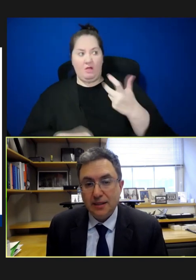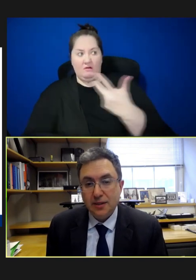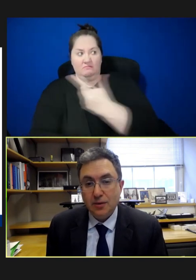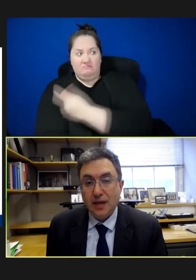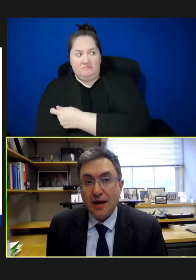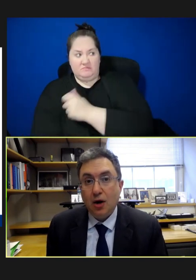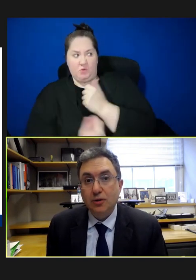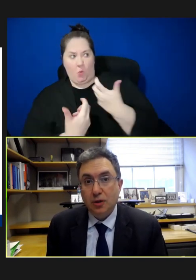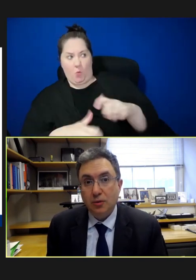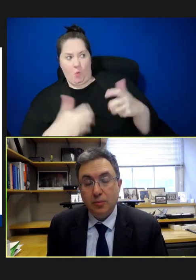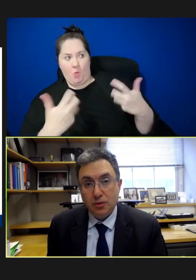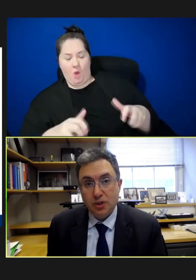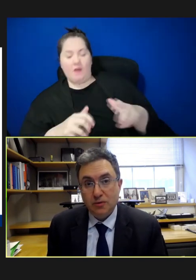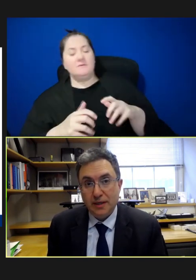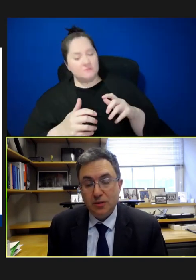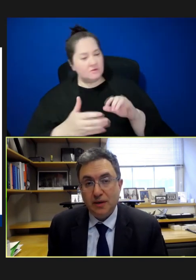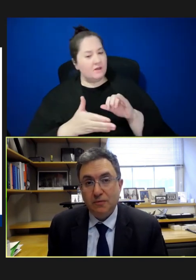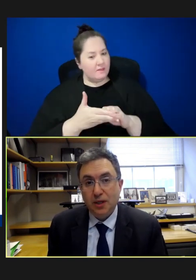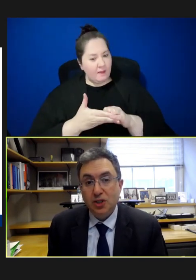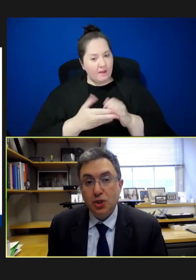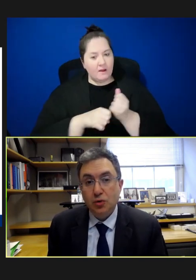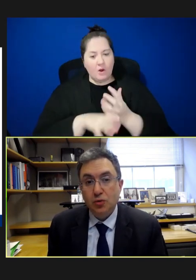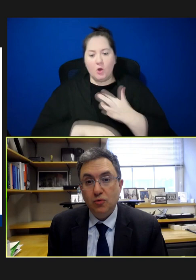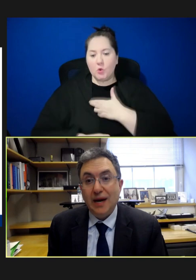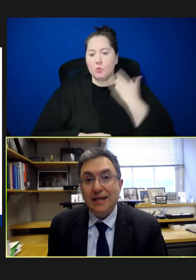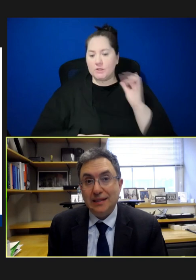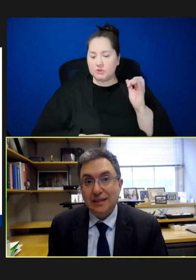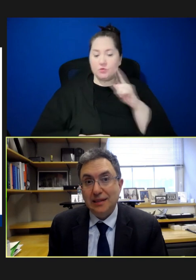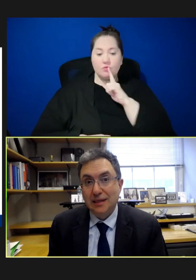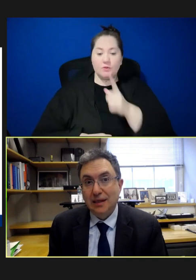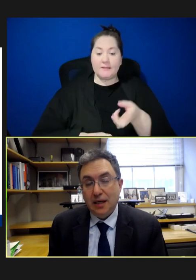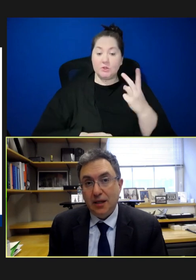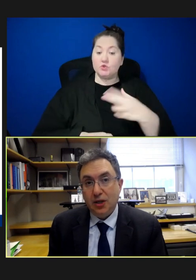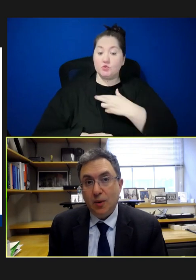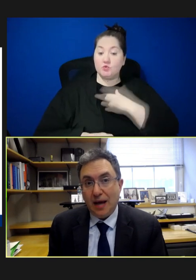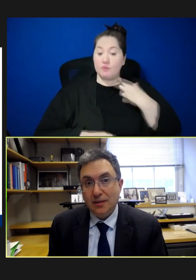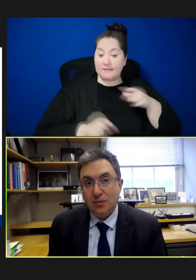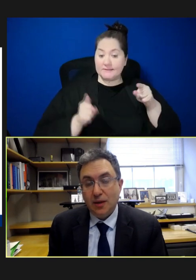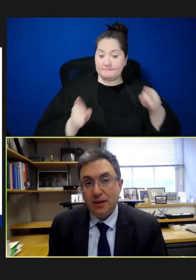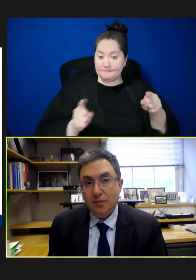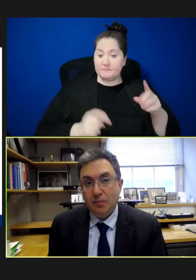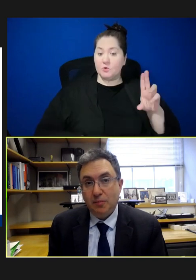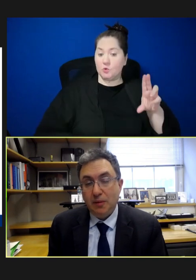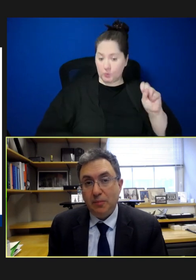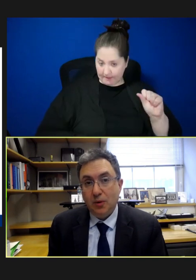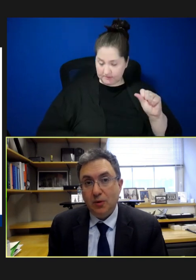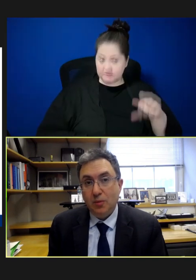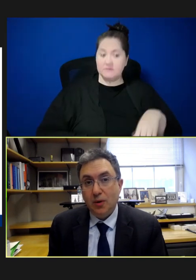And so, that also poses a risk. So, we have really two risks in the U.S. One, that people won't get